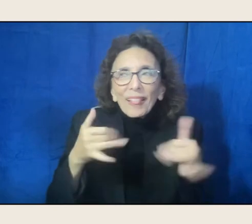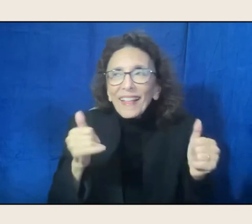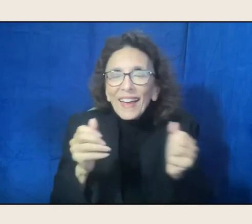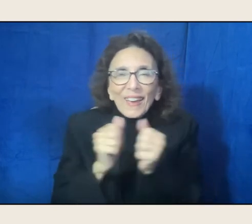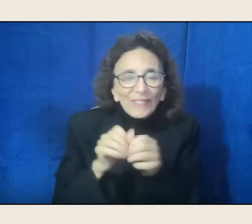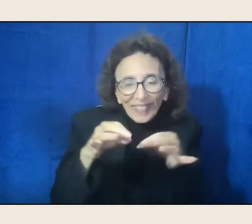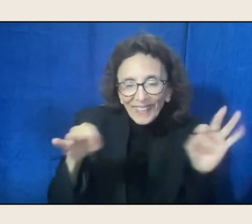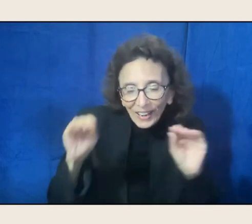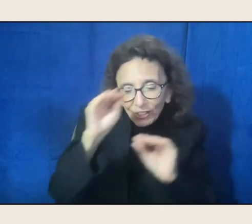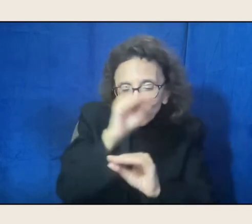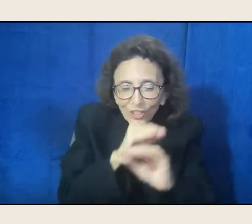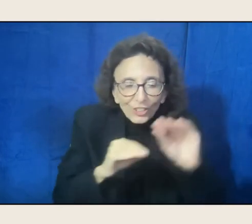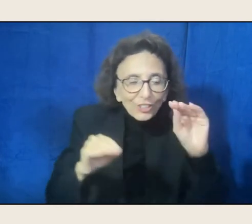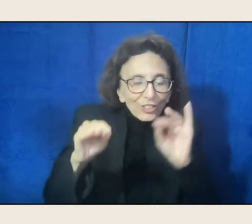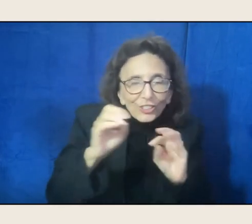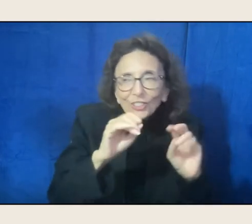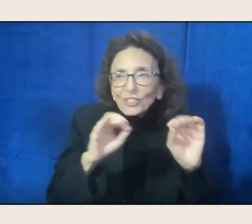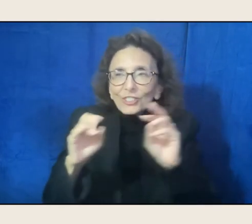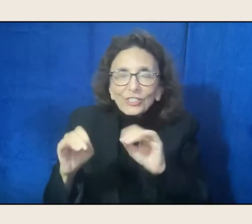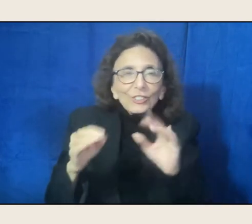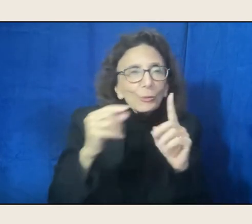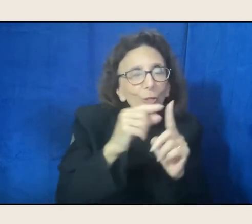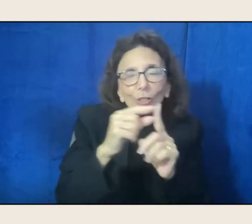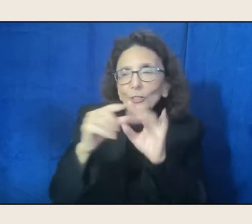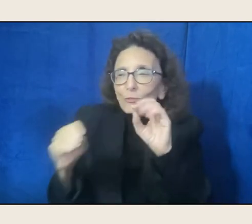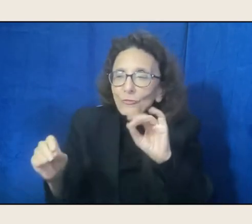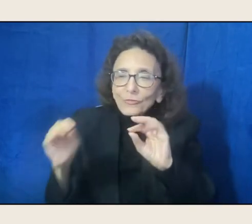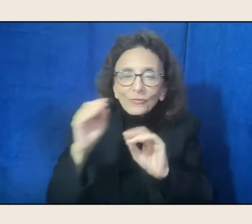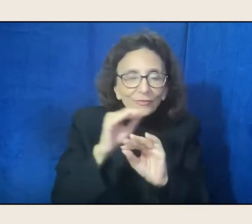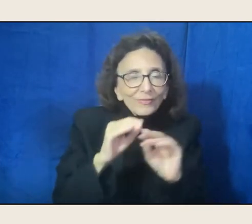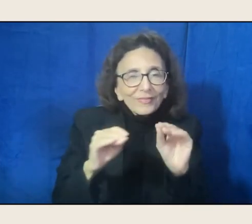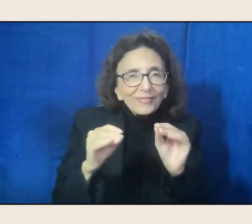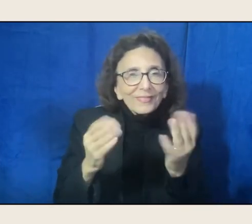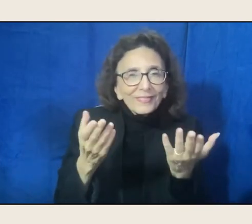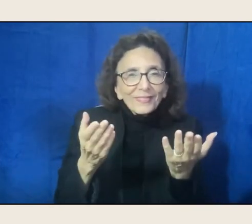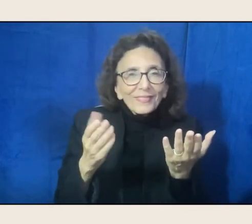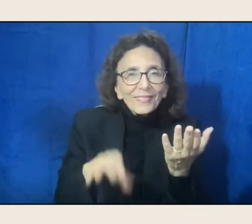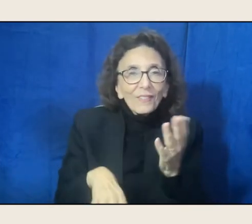And finding what's there that you didn't know was there